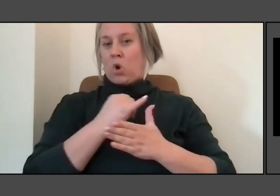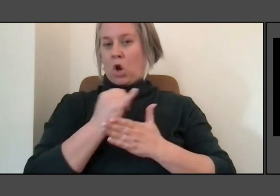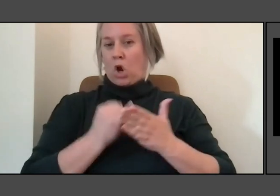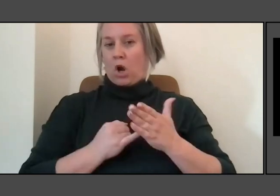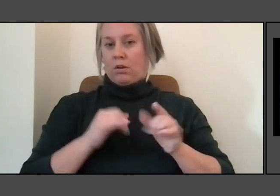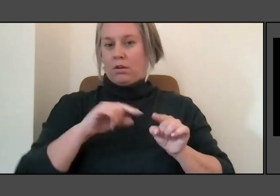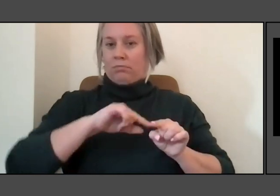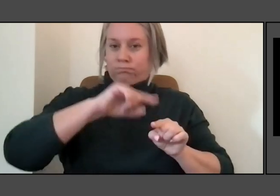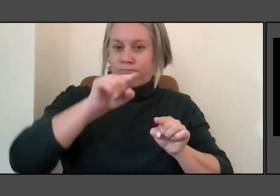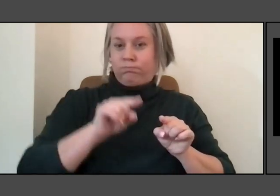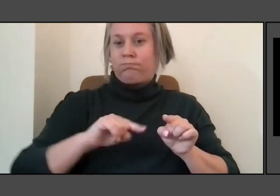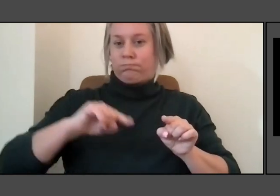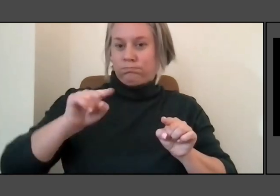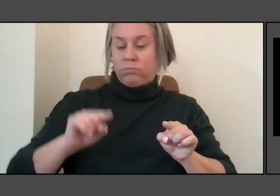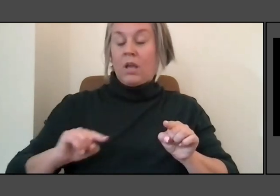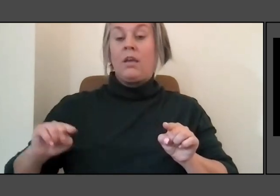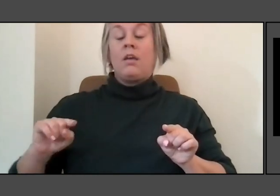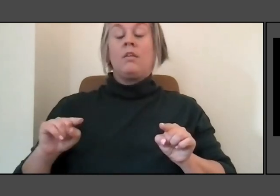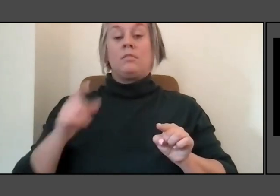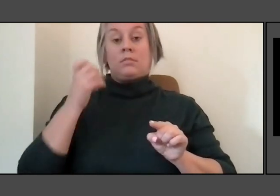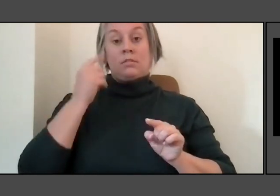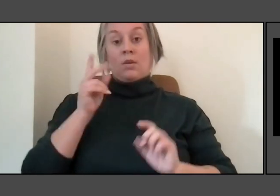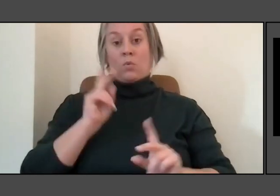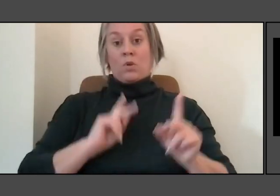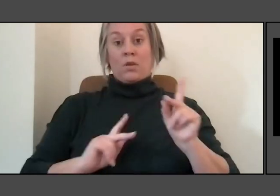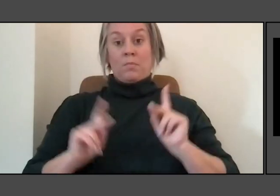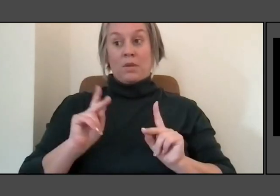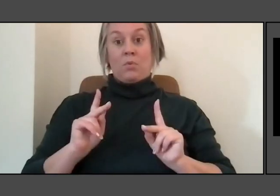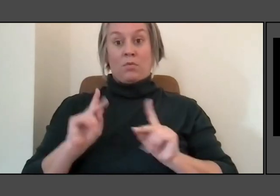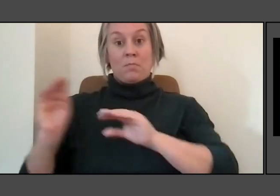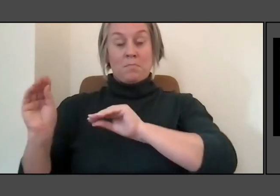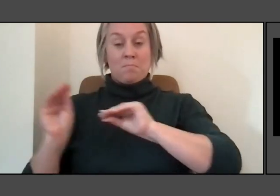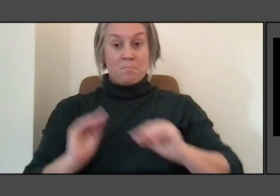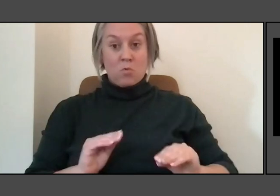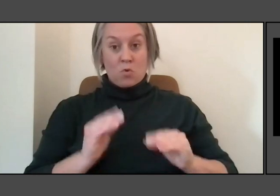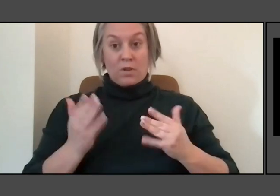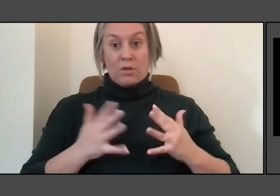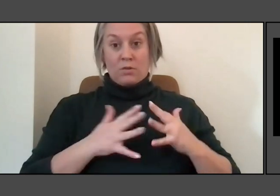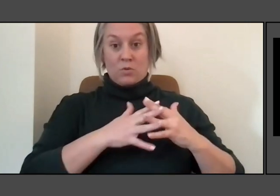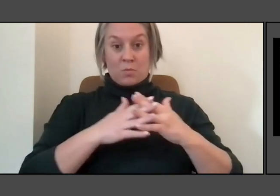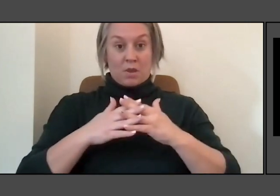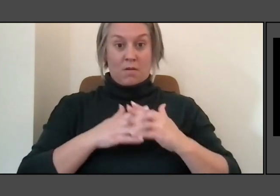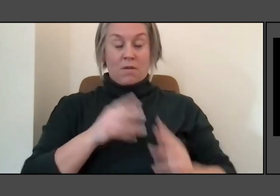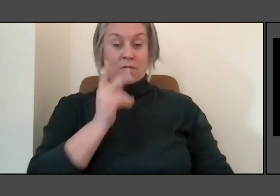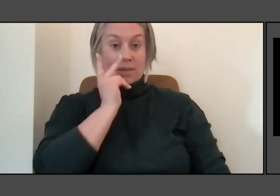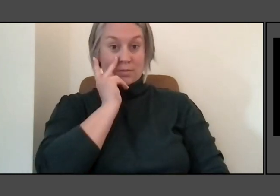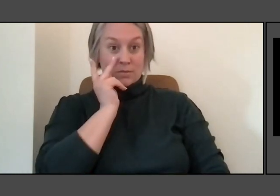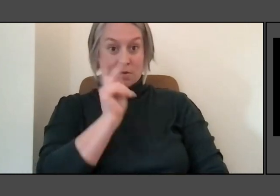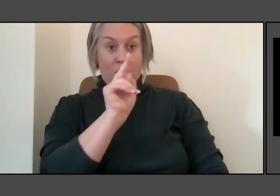first came to the Americas and they came across some of these effigy mounds,